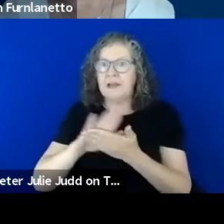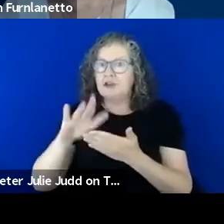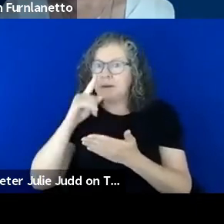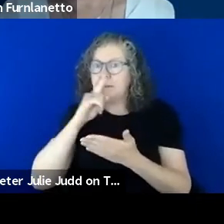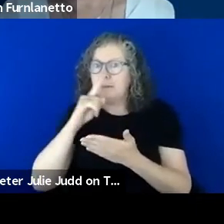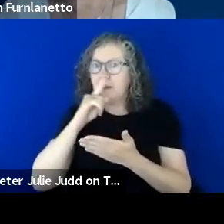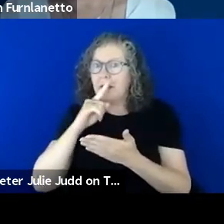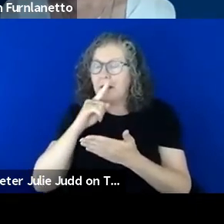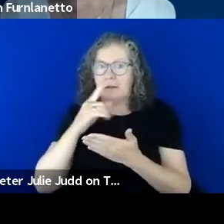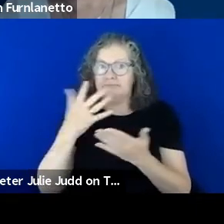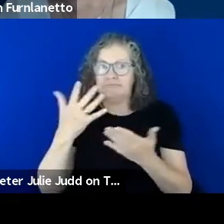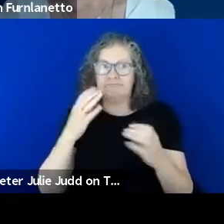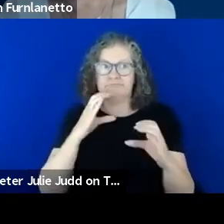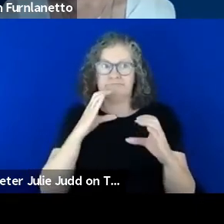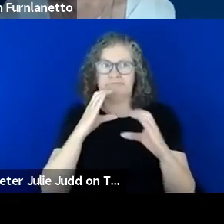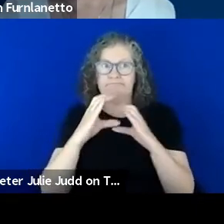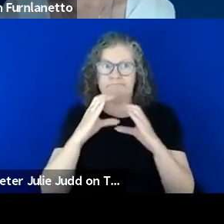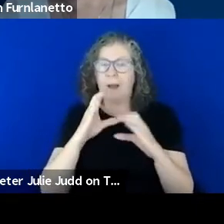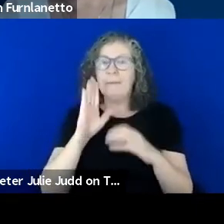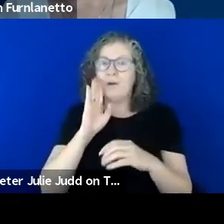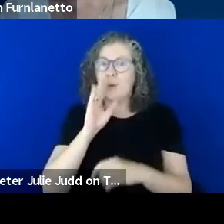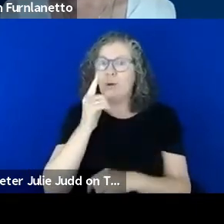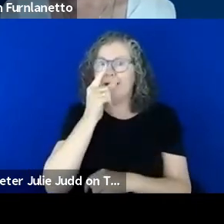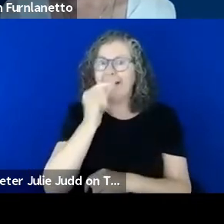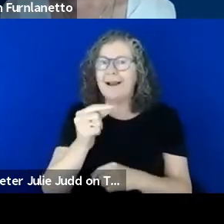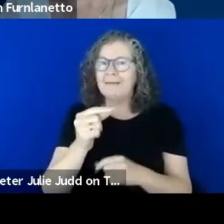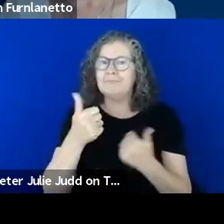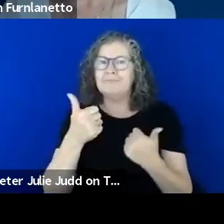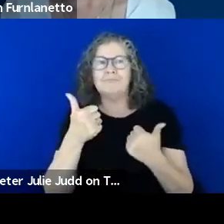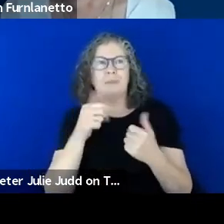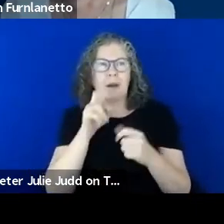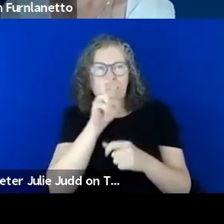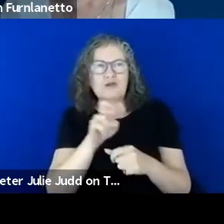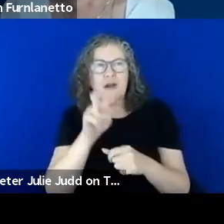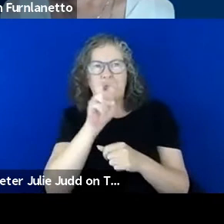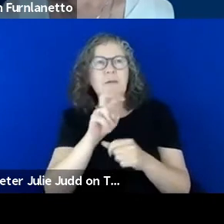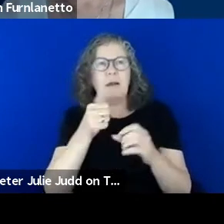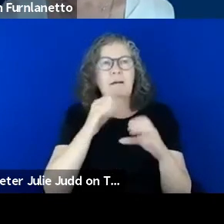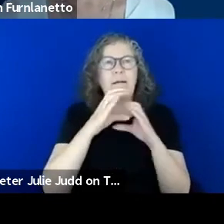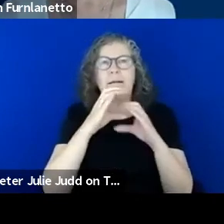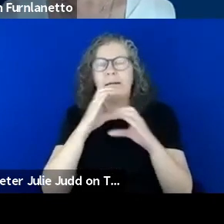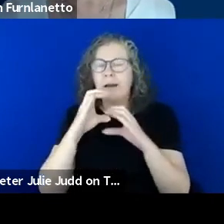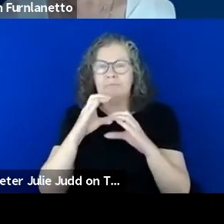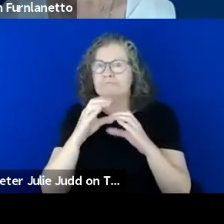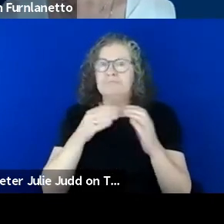to communicate when previously they could be able to lip read, so I definitely think that